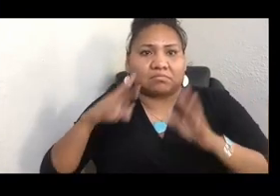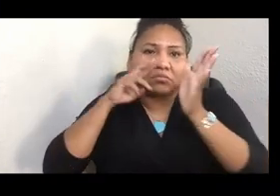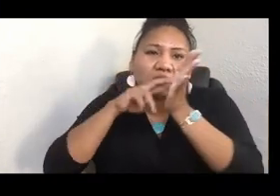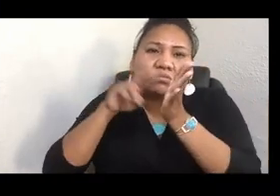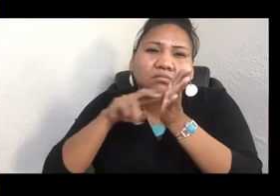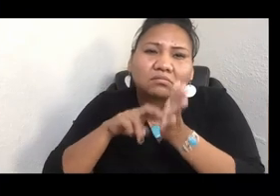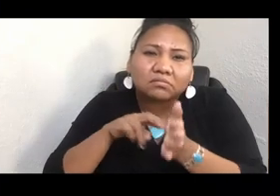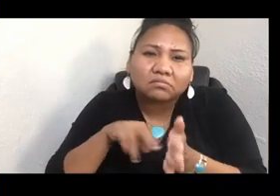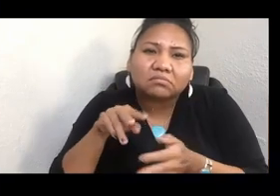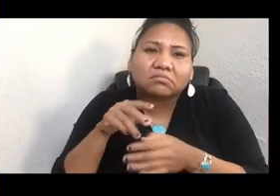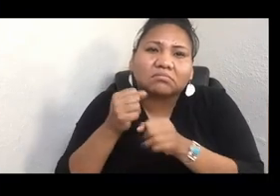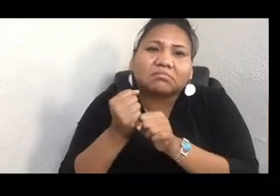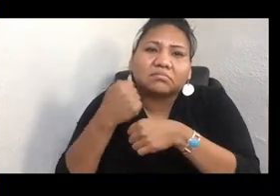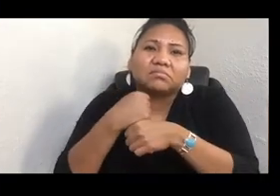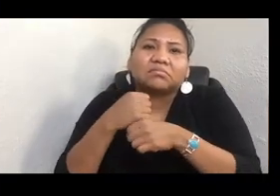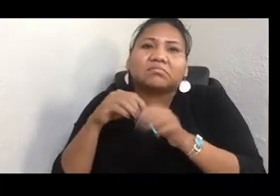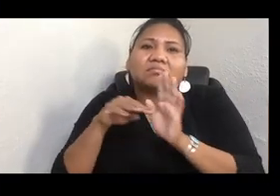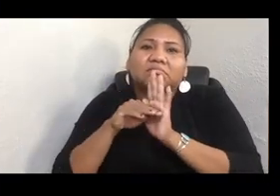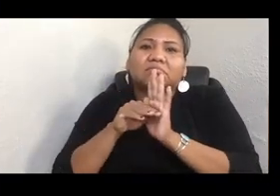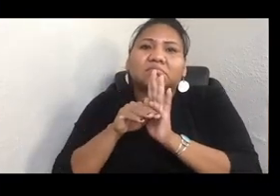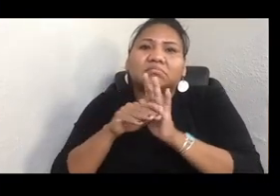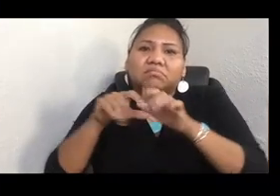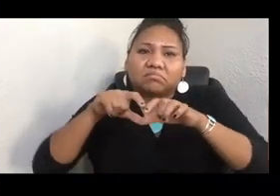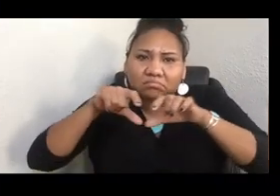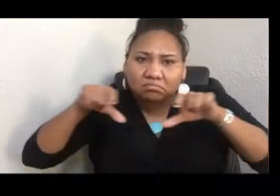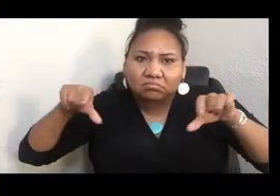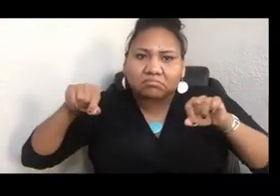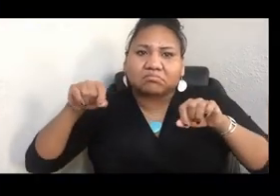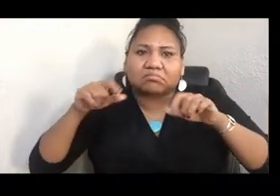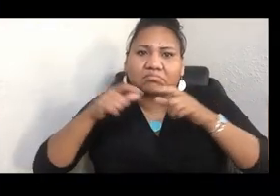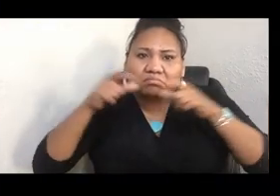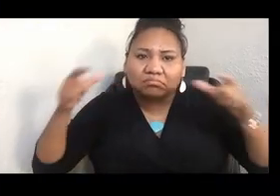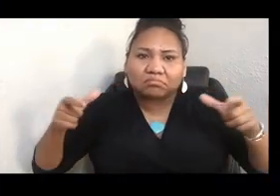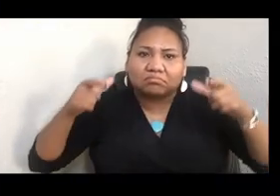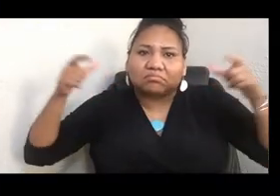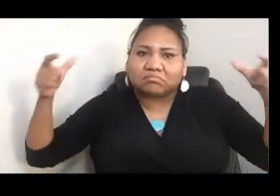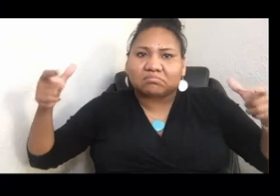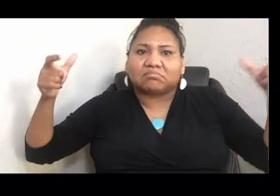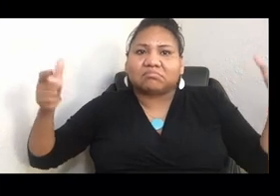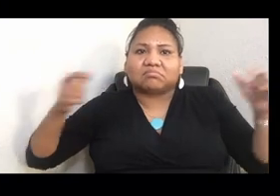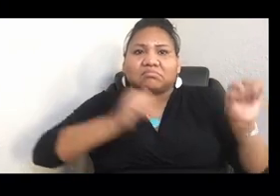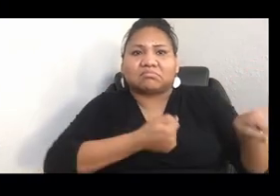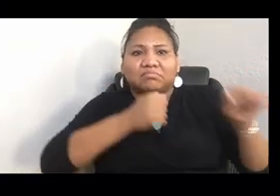a bigger one, and a bigger one. And then, eventually, they paddled into the city of Seattle. And he said when they came in, they didn't put their paddles up.